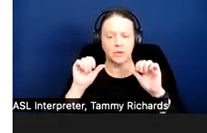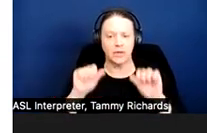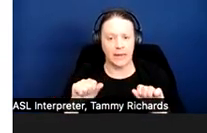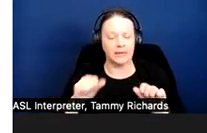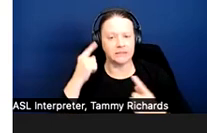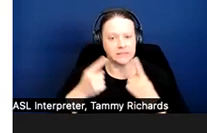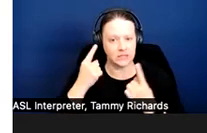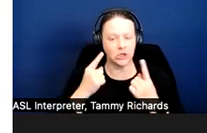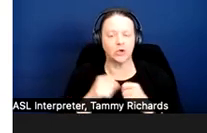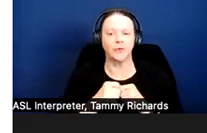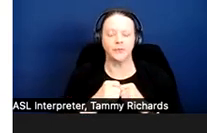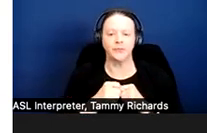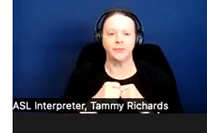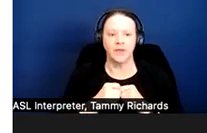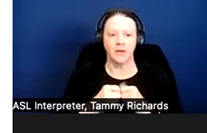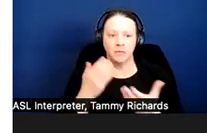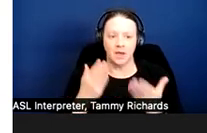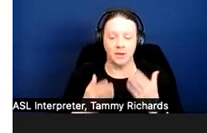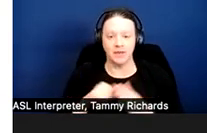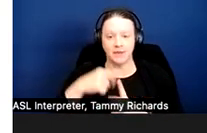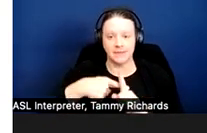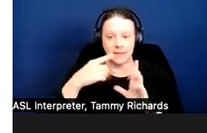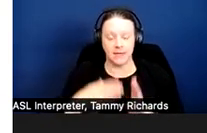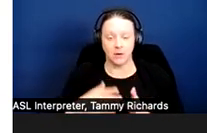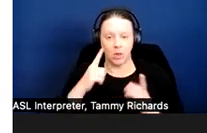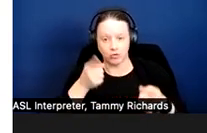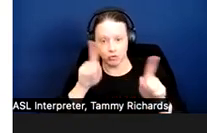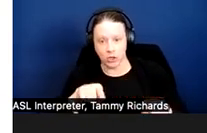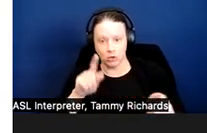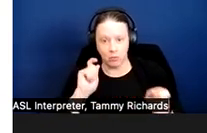Accommodations might take the form of a tenant agreeing to modify their behavior or might